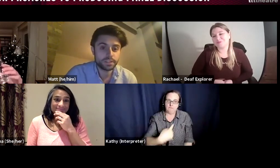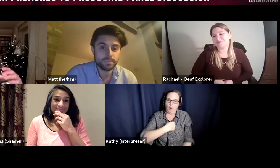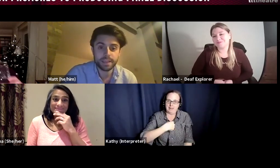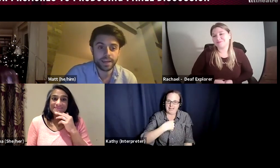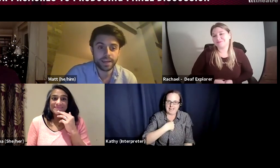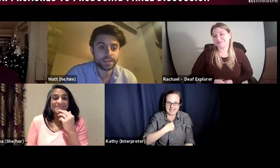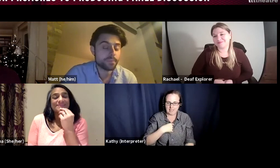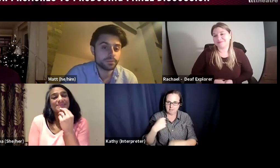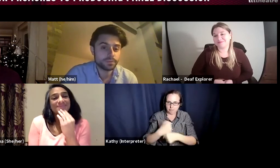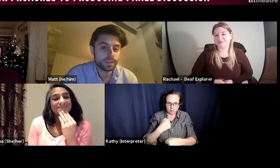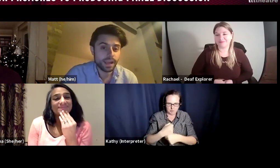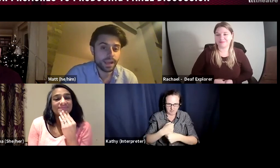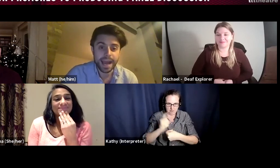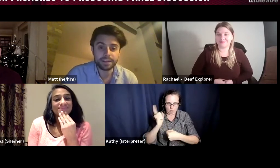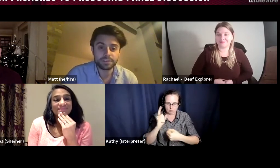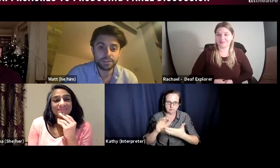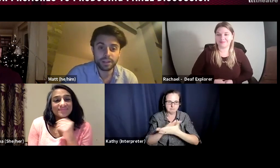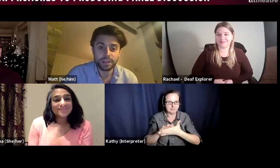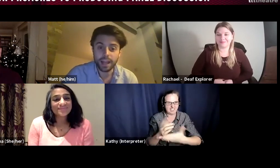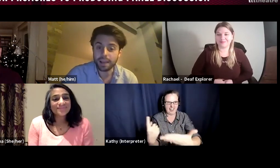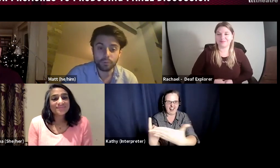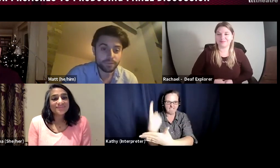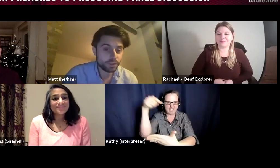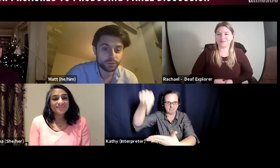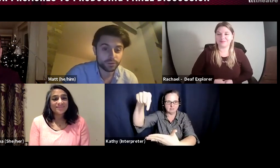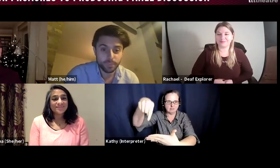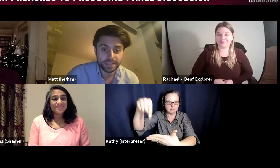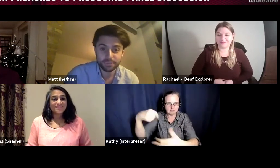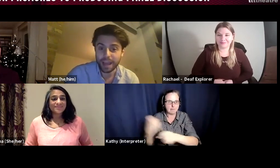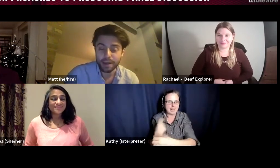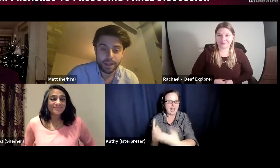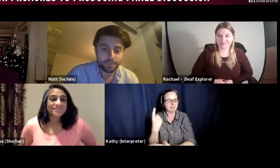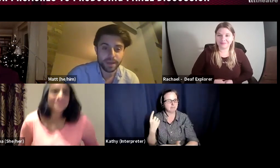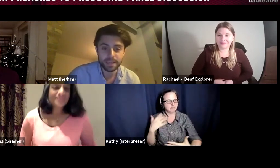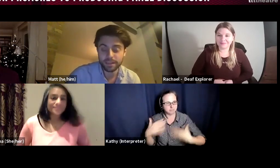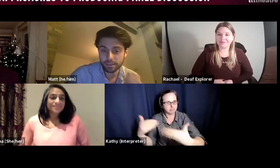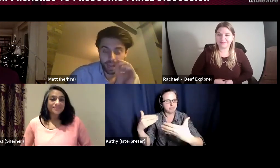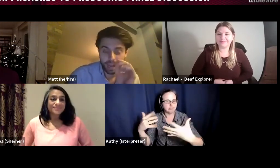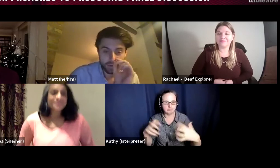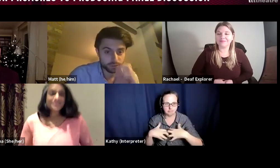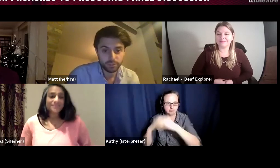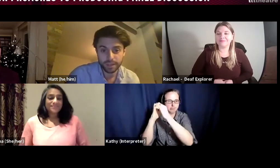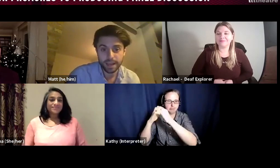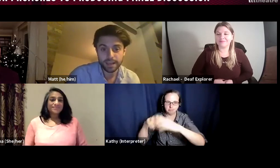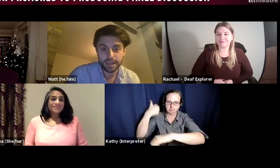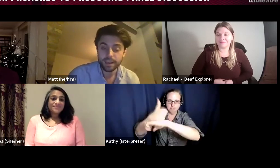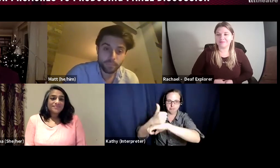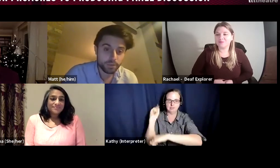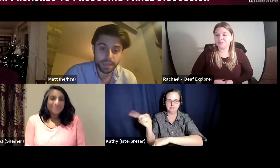to make an event happen, and like whatever your job is, however you're doing that, it might be